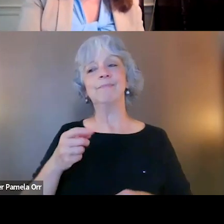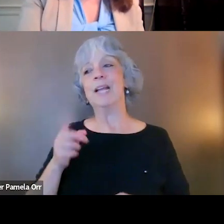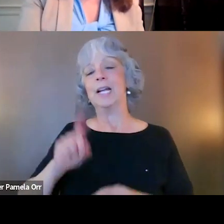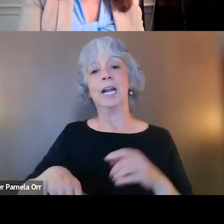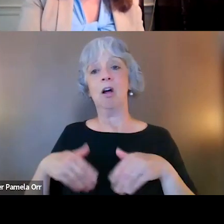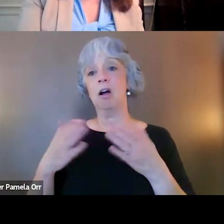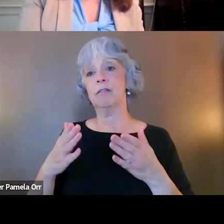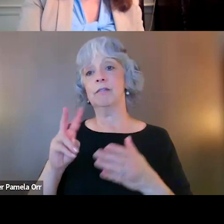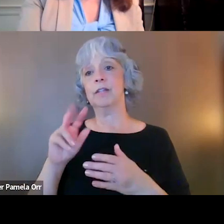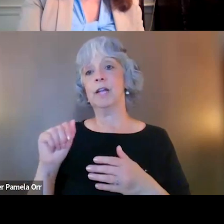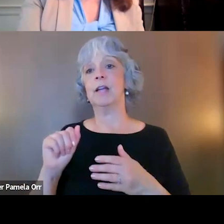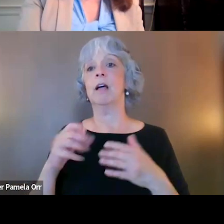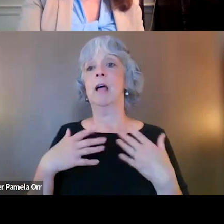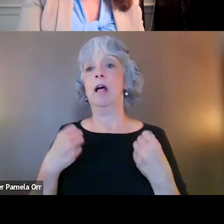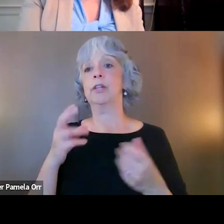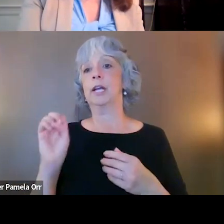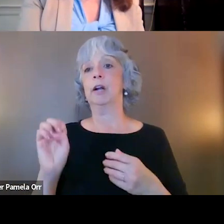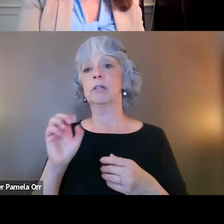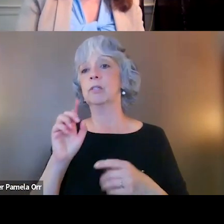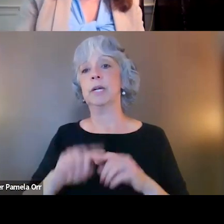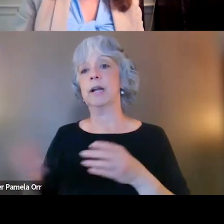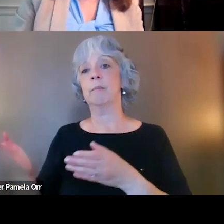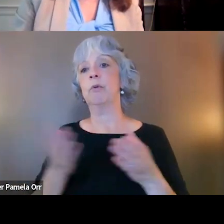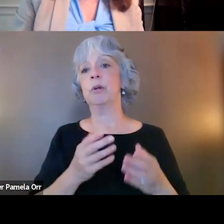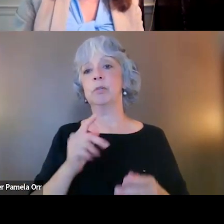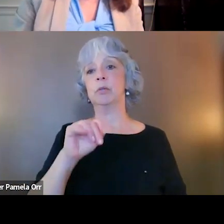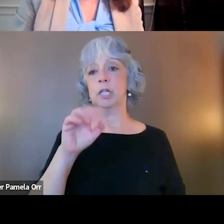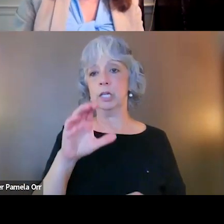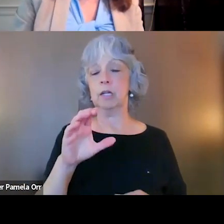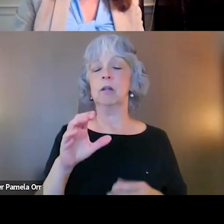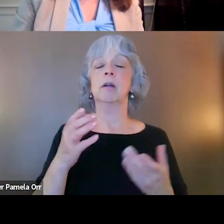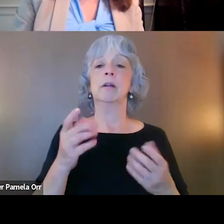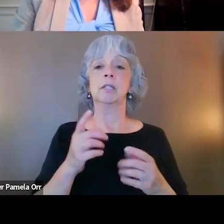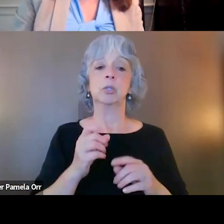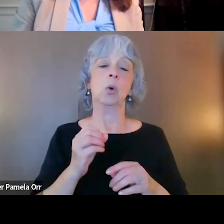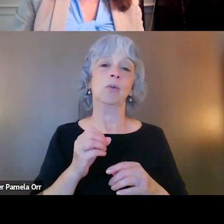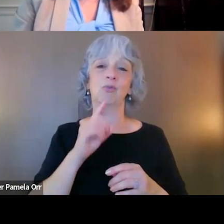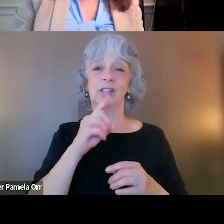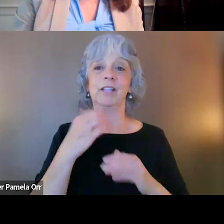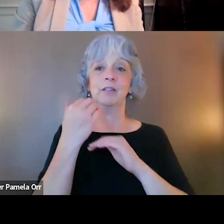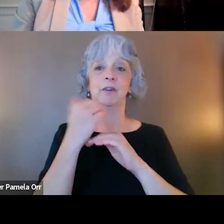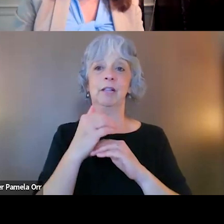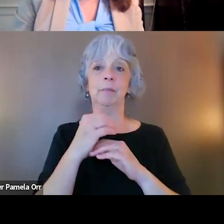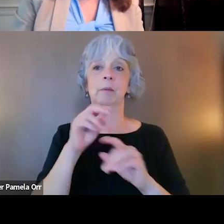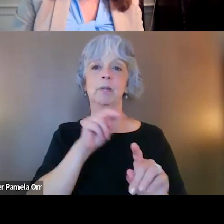so we don't wanna bring them into the court 'cause otherwise how can we serve them? And I think that, unfortunately is a very limited view of how to best serve veterans in the community